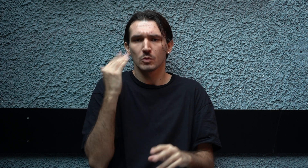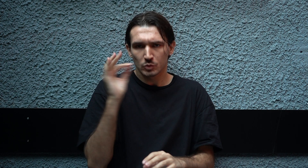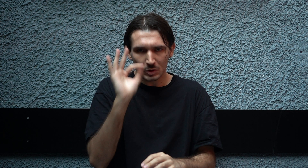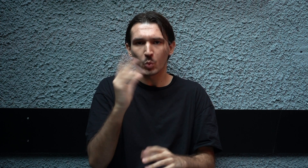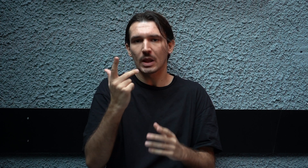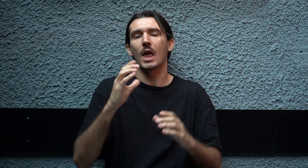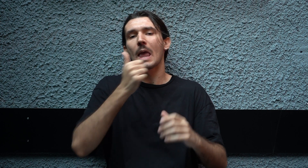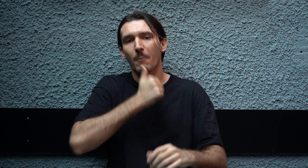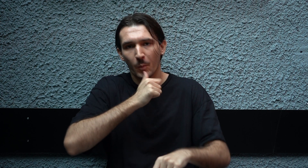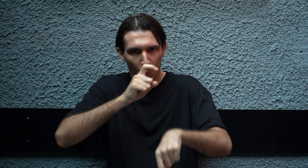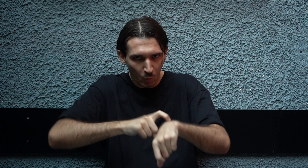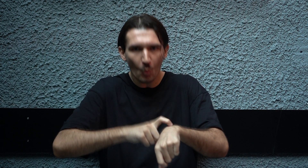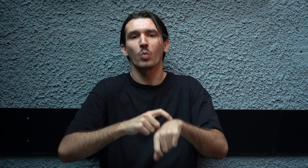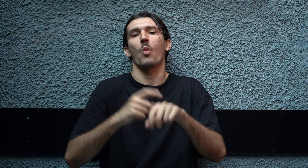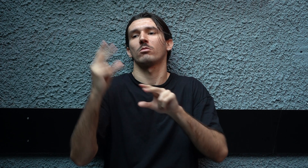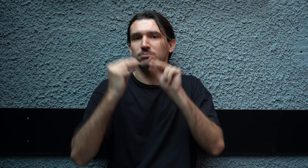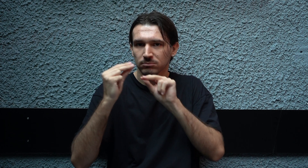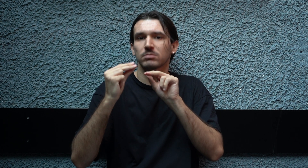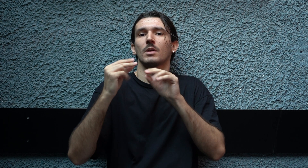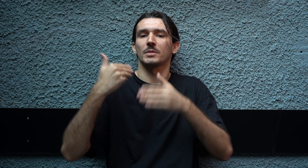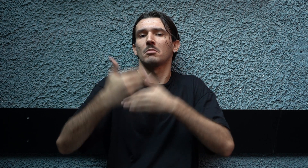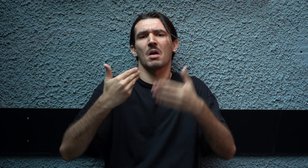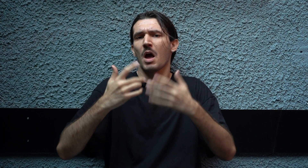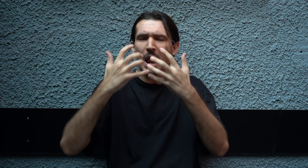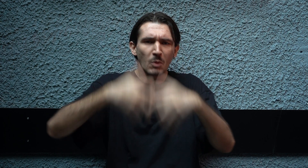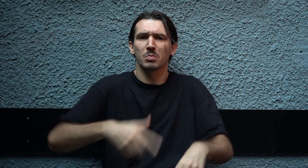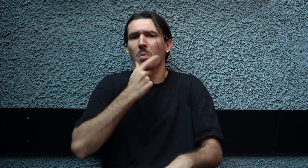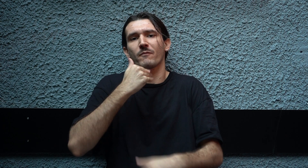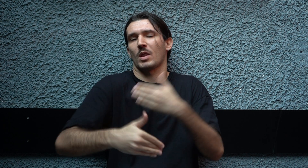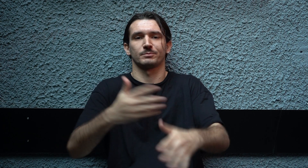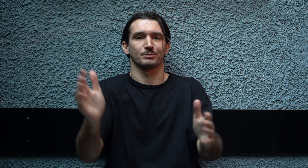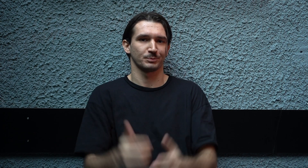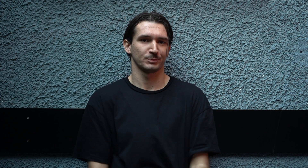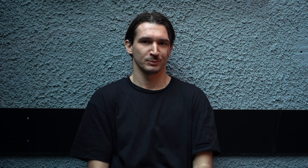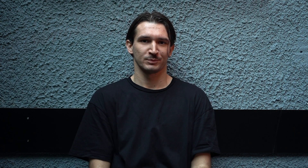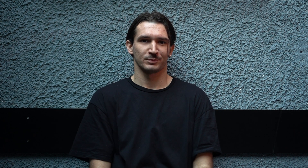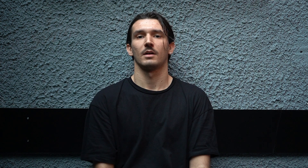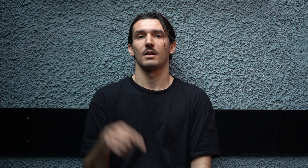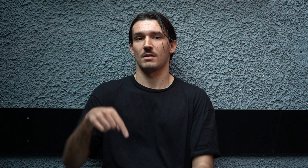It just takes patience and time and then we will figure out how to work in harmony.